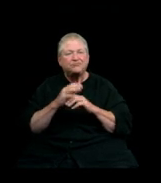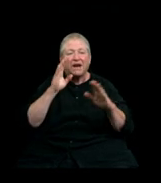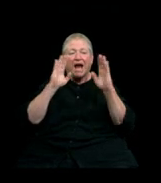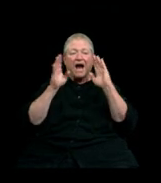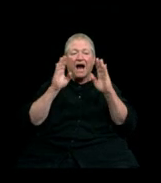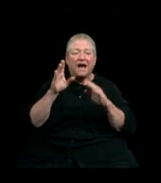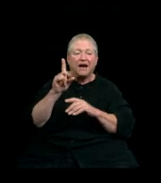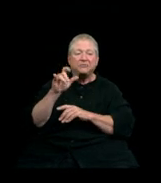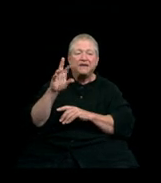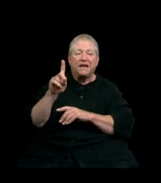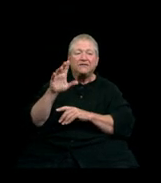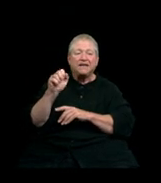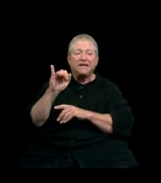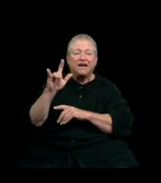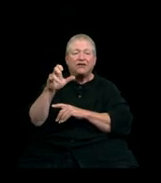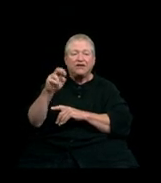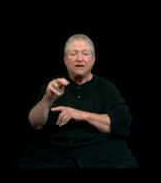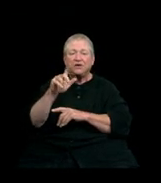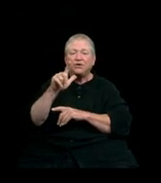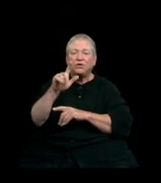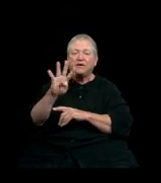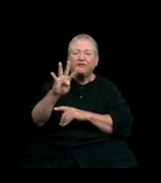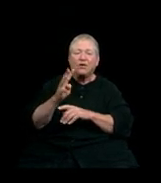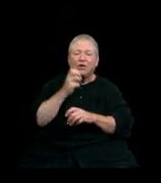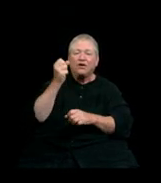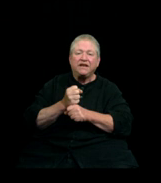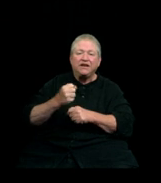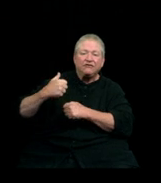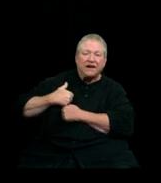Hi I’m David Carrion, a 24 year veteran in the U.S Navy from Virgina Beach, Virginia.